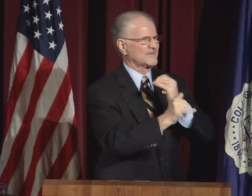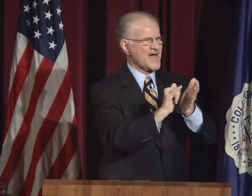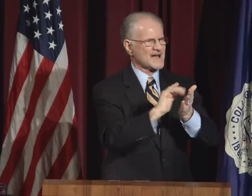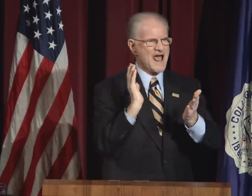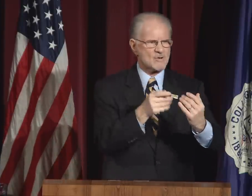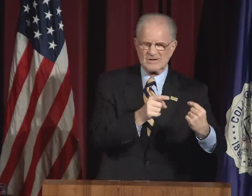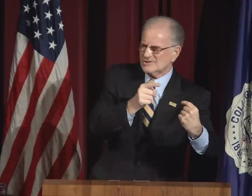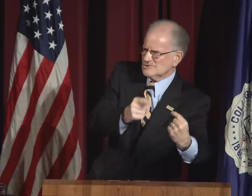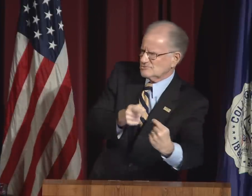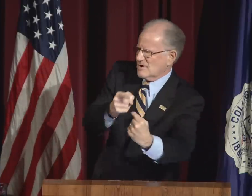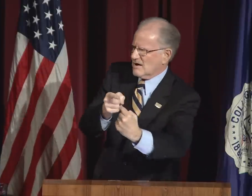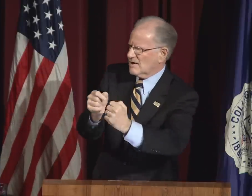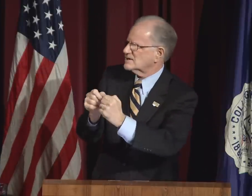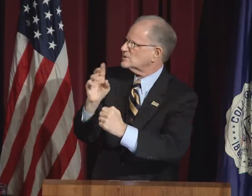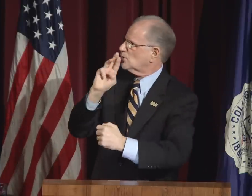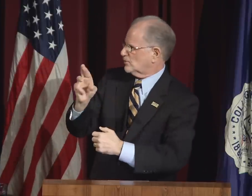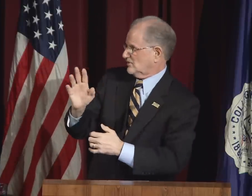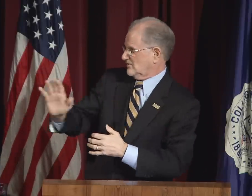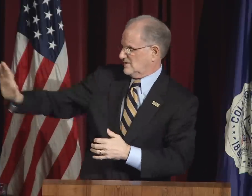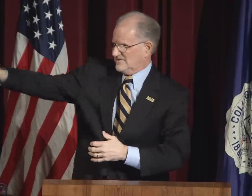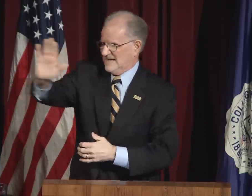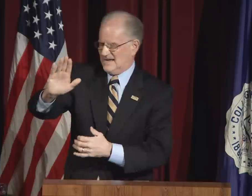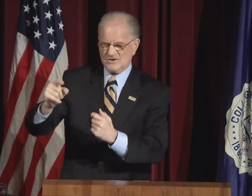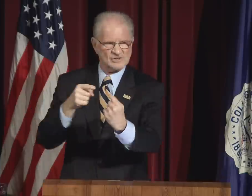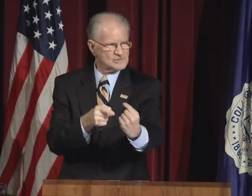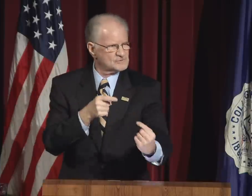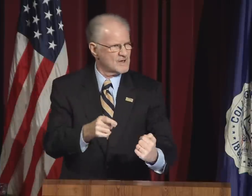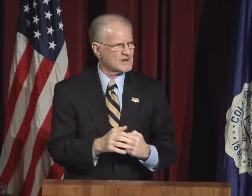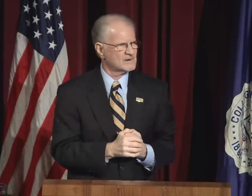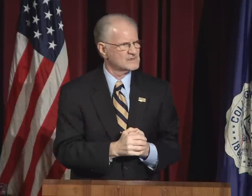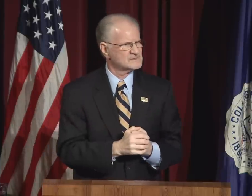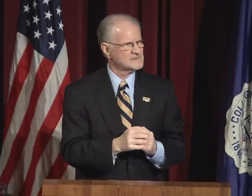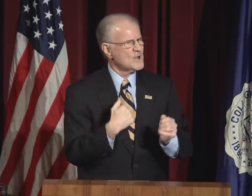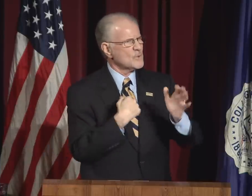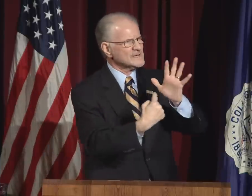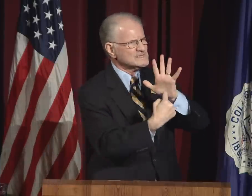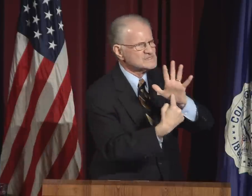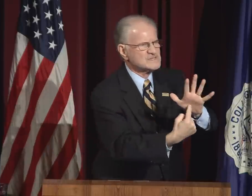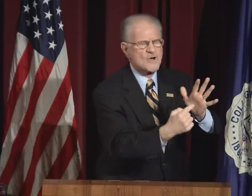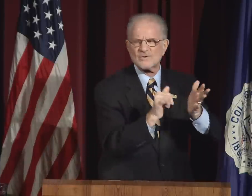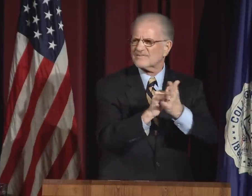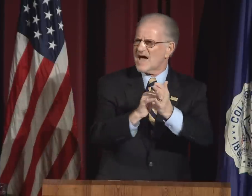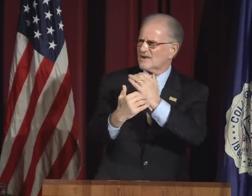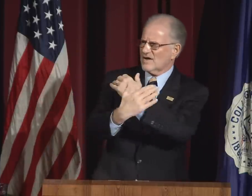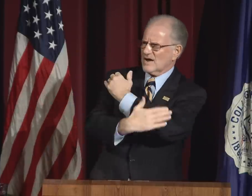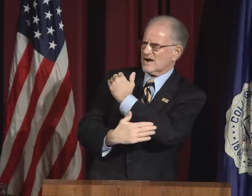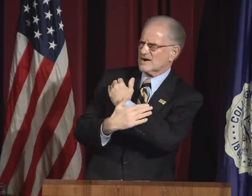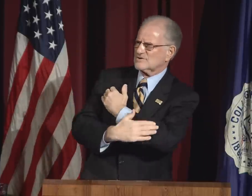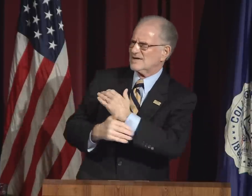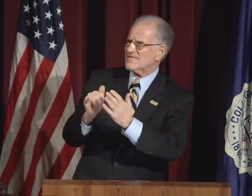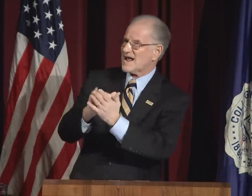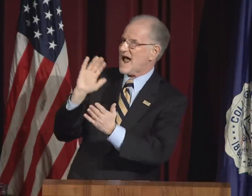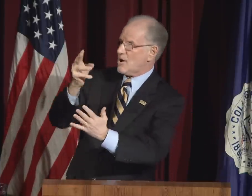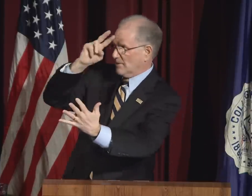And why is that? We showed the country that our struggles were their struggles.